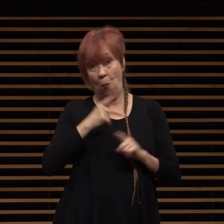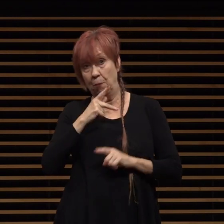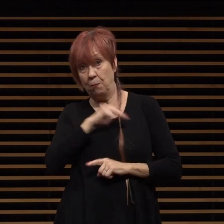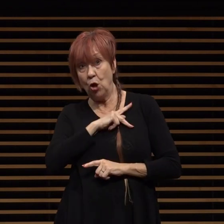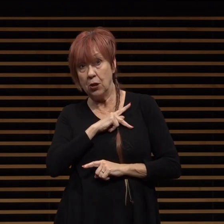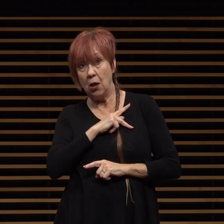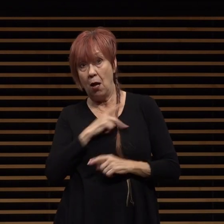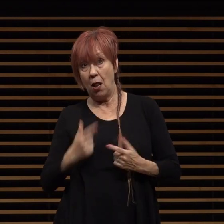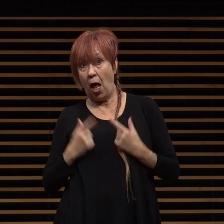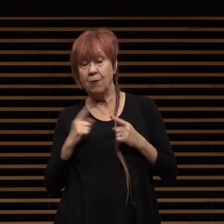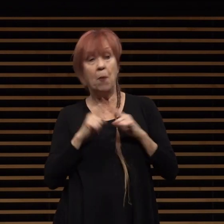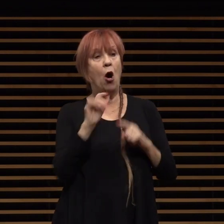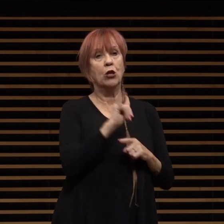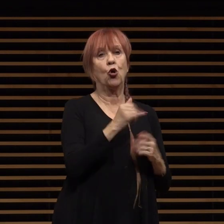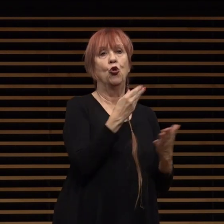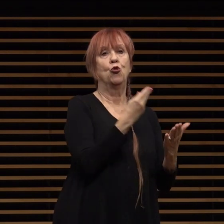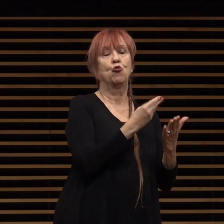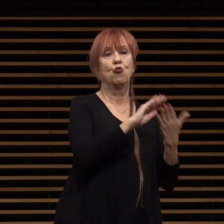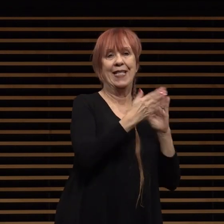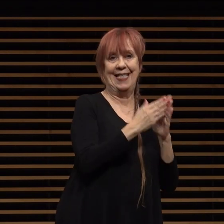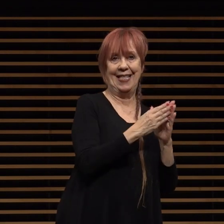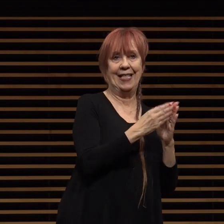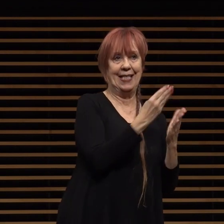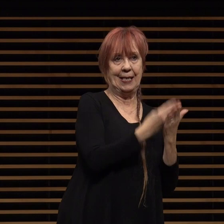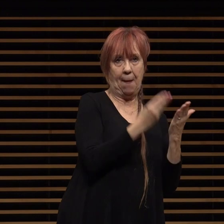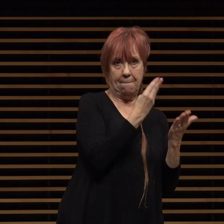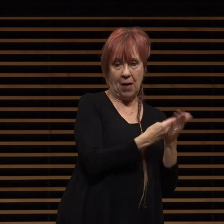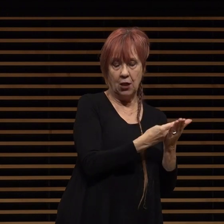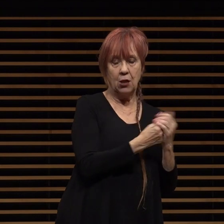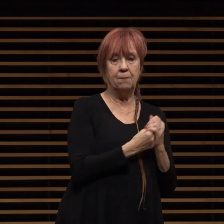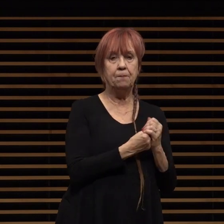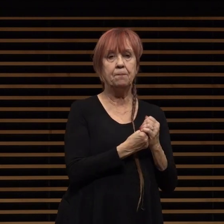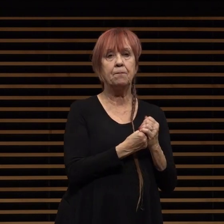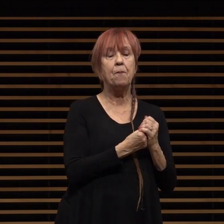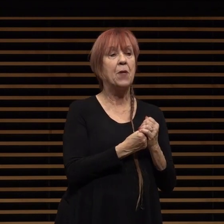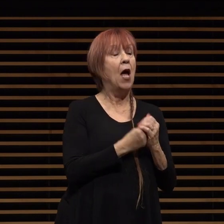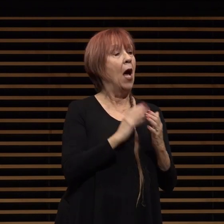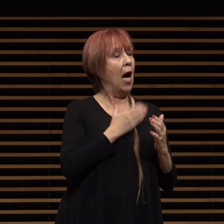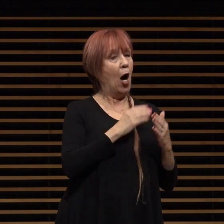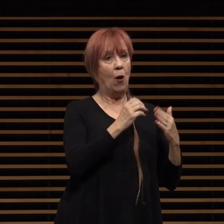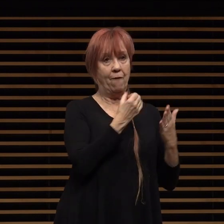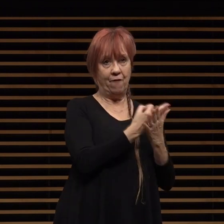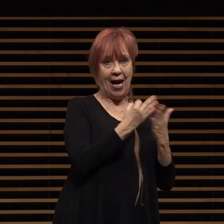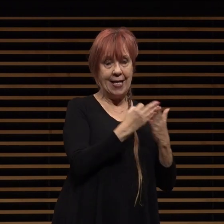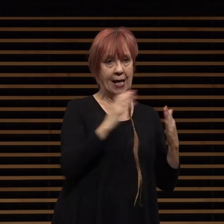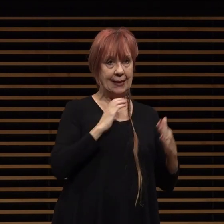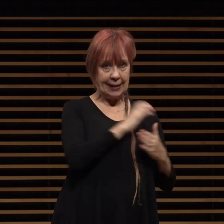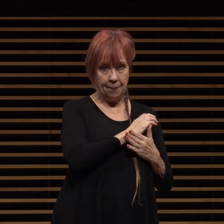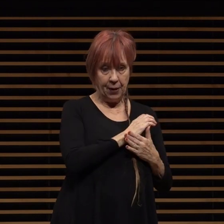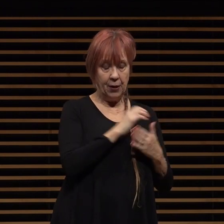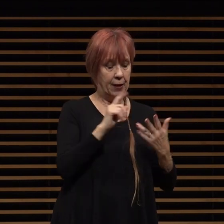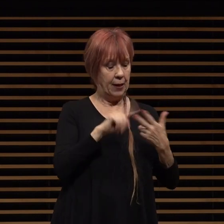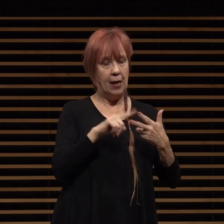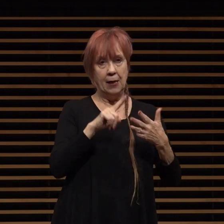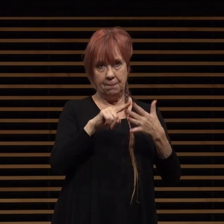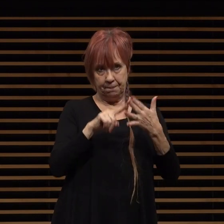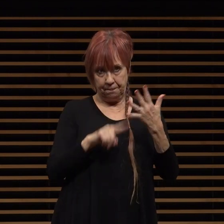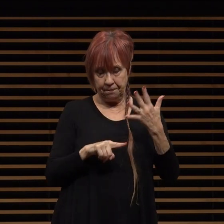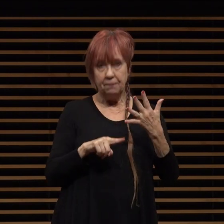to the city's cost in all sectors under the guidance of the finance committee that includes council member